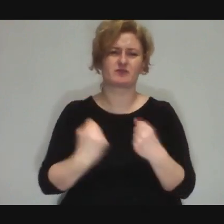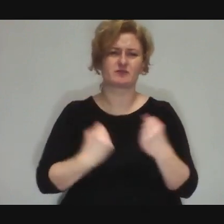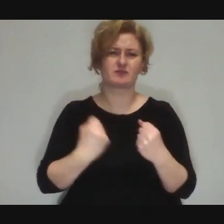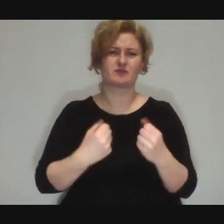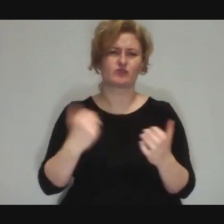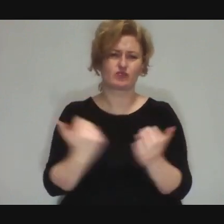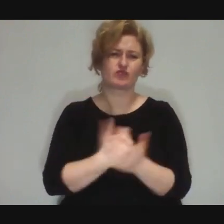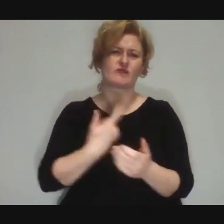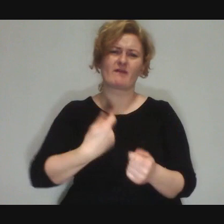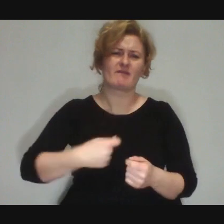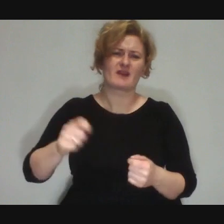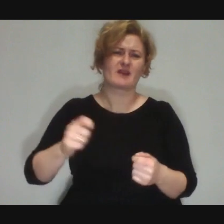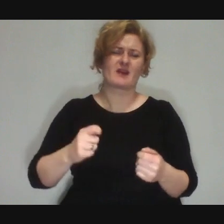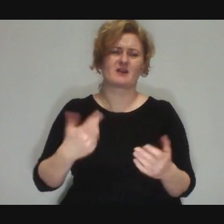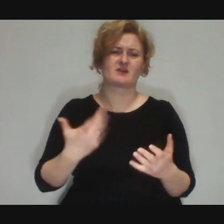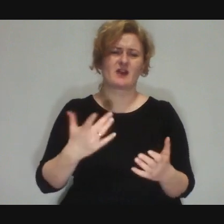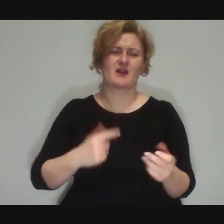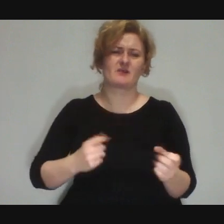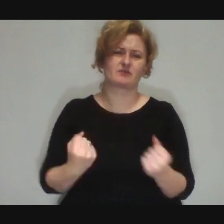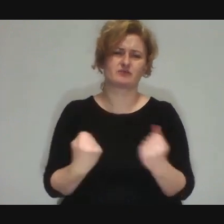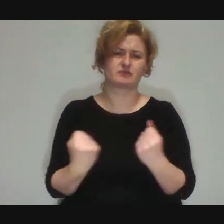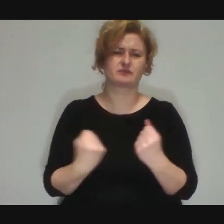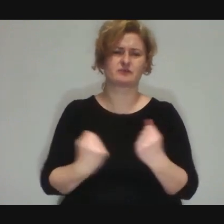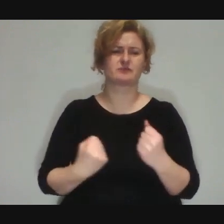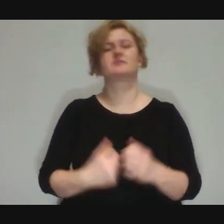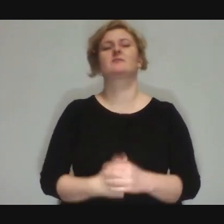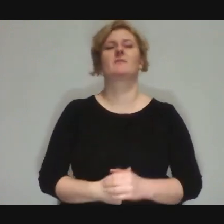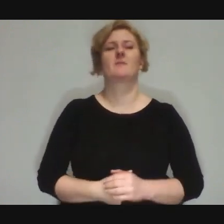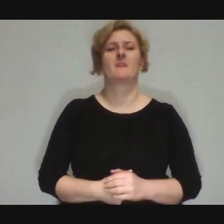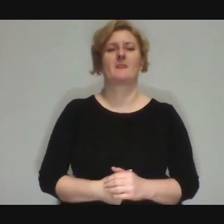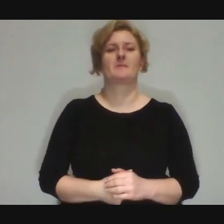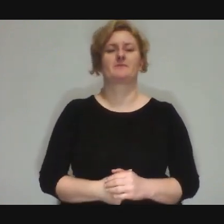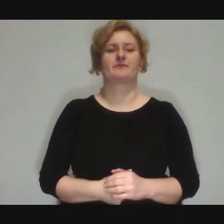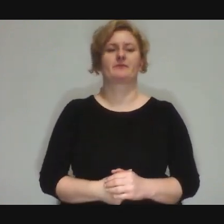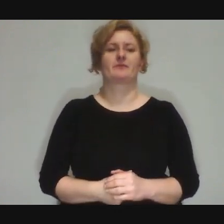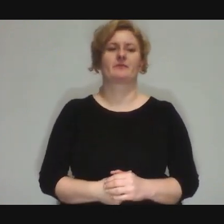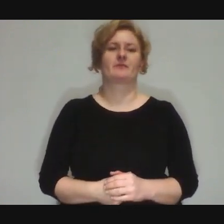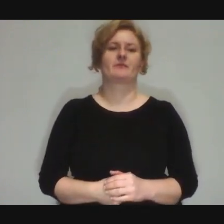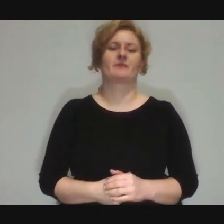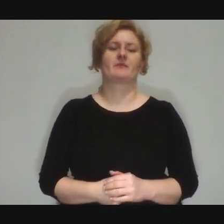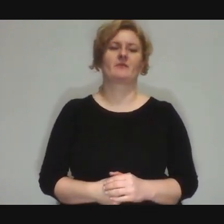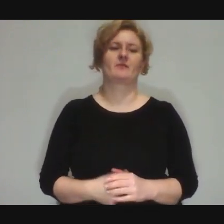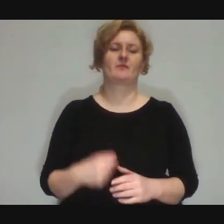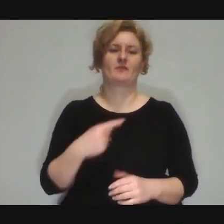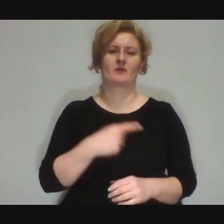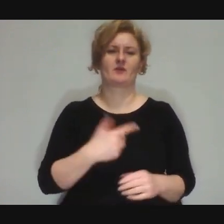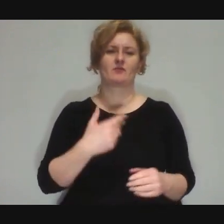He had to carry something during the carnival, this clown tries to do something with him,